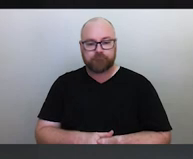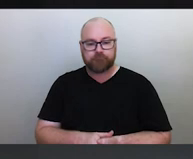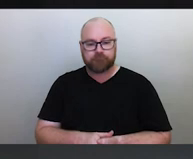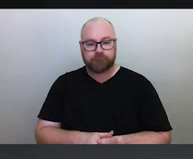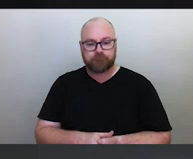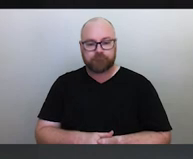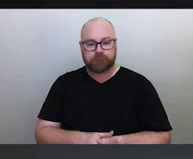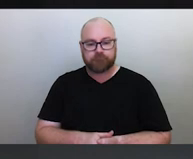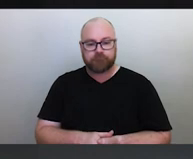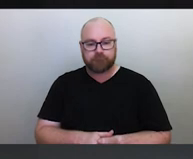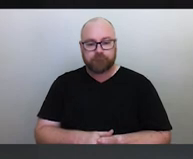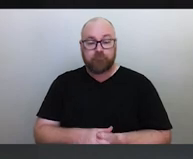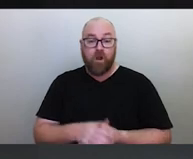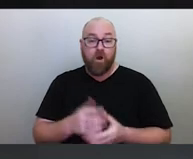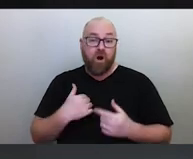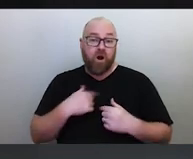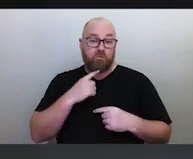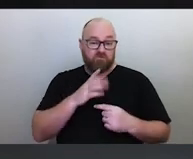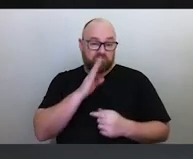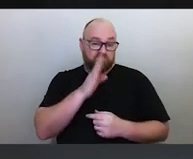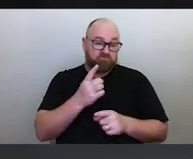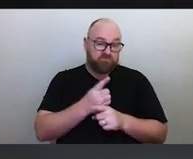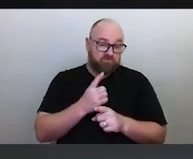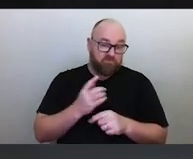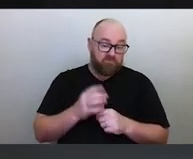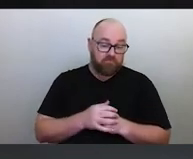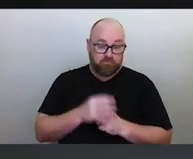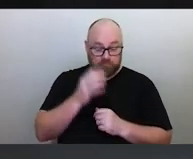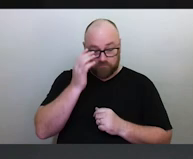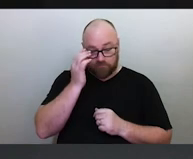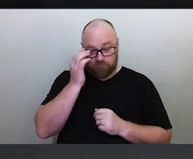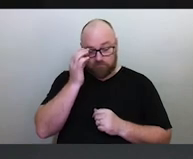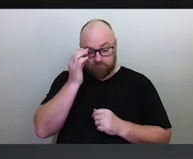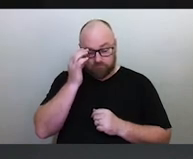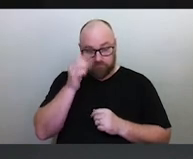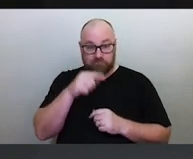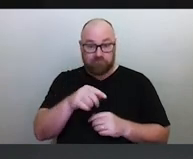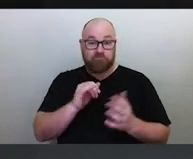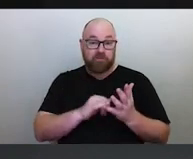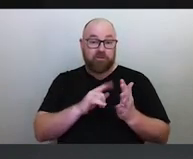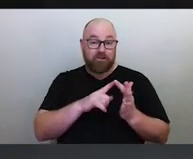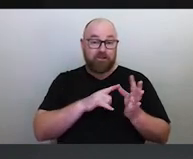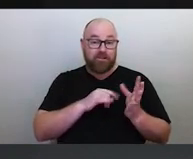to keep it very practical, it's about the seasons